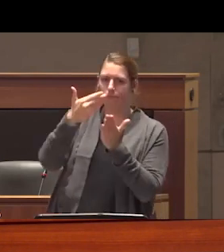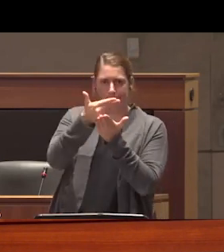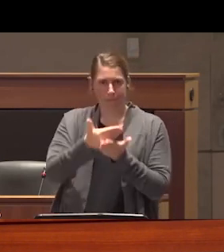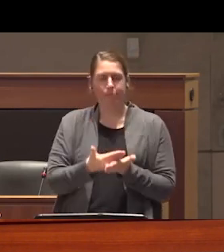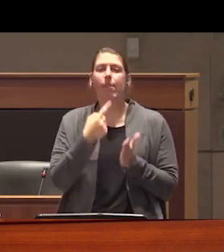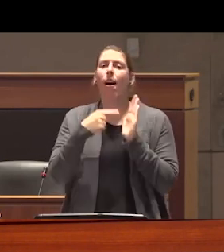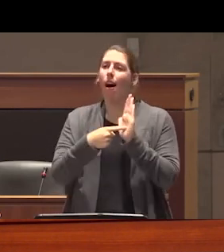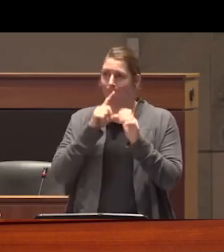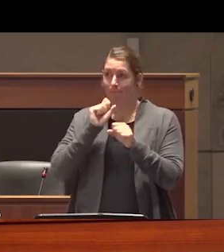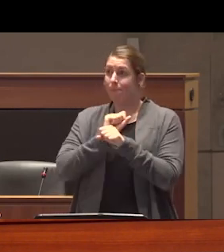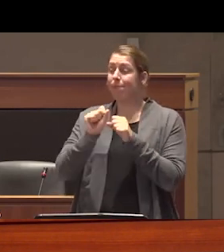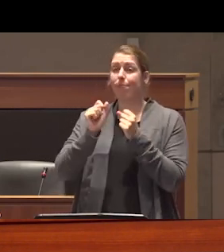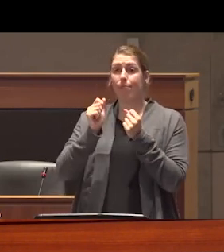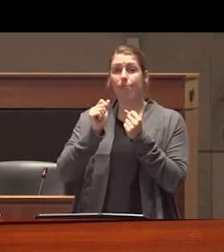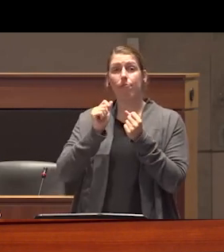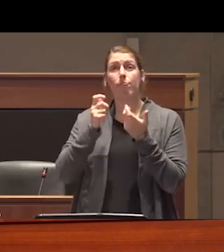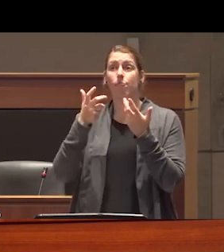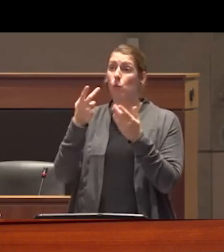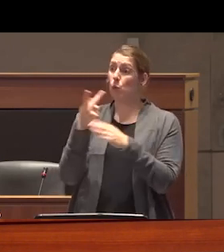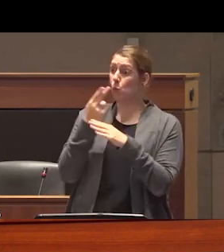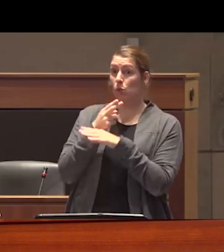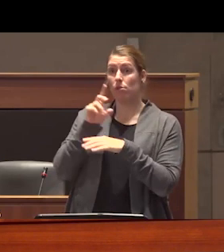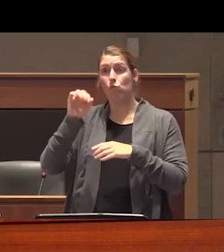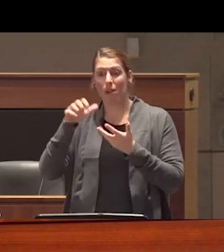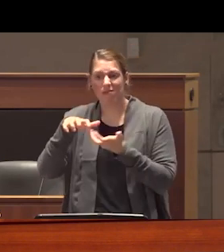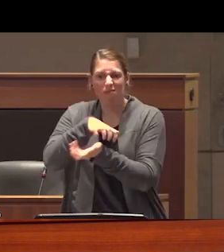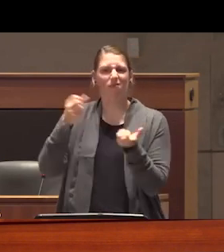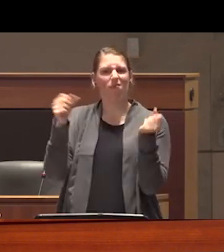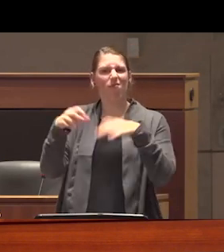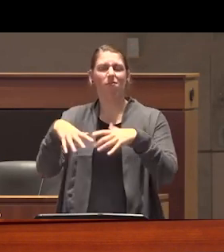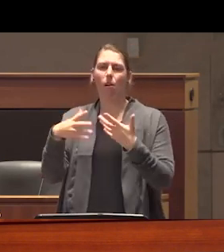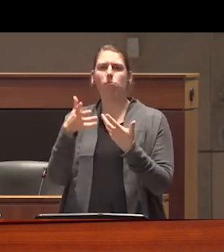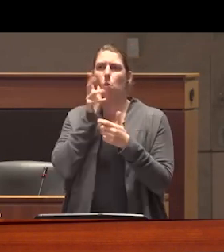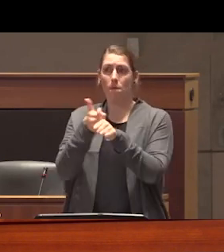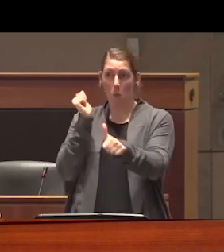to reduced engagement with the unregulated drug Market improved outcomes relating to stability